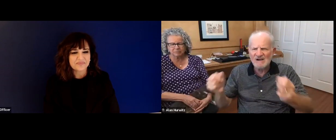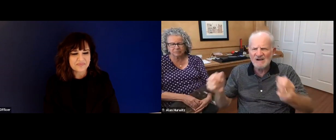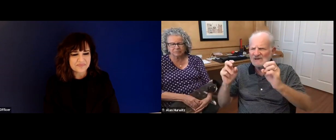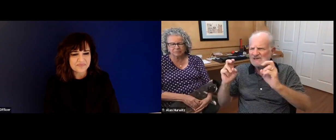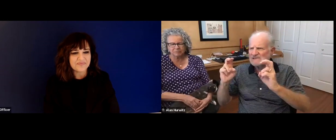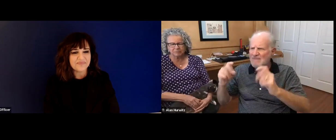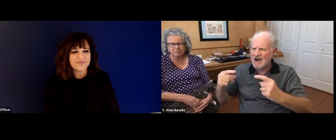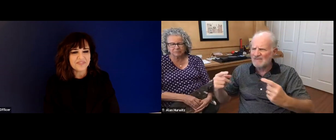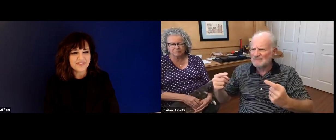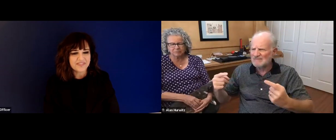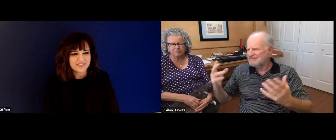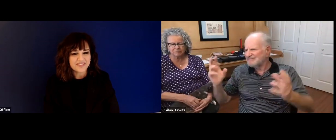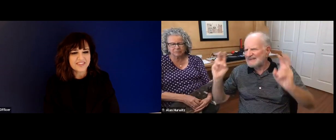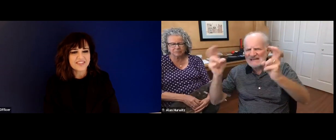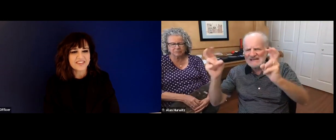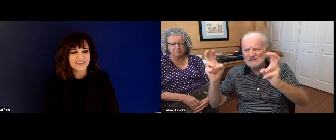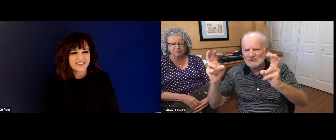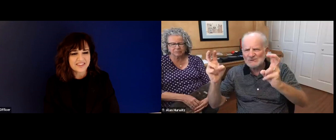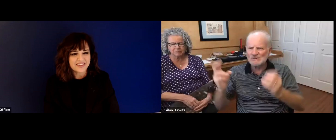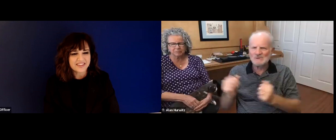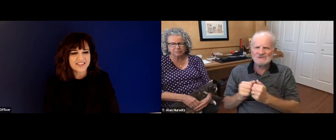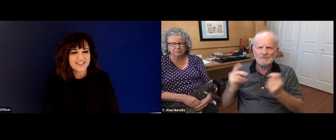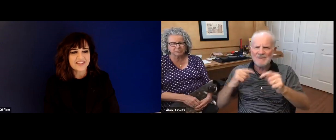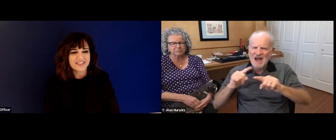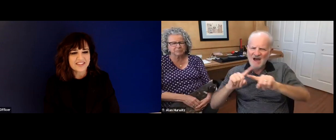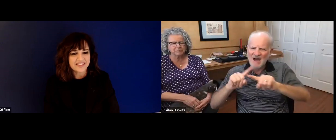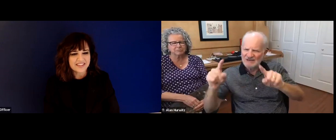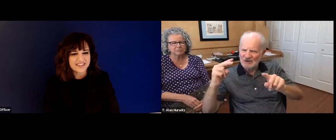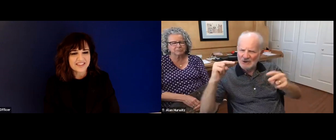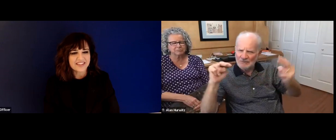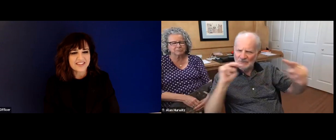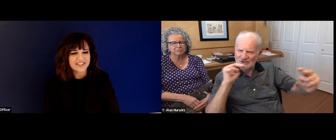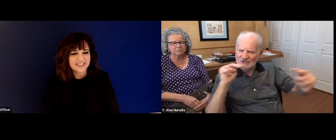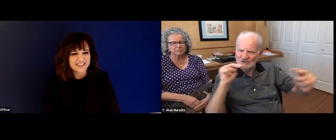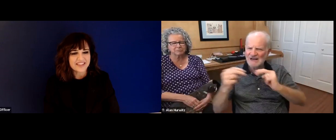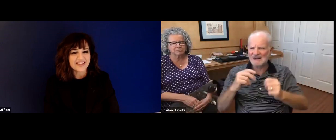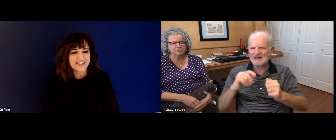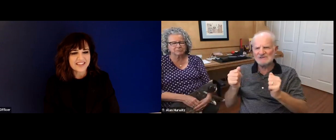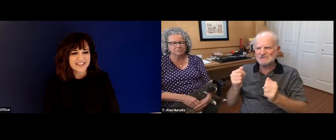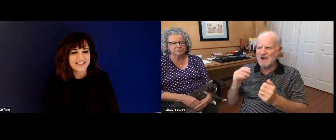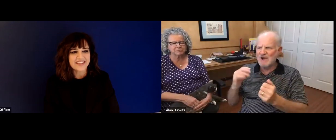skills of working with people who have very different backgrounds, very different perspectives, different walks of